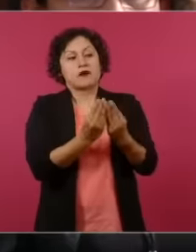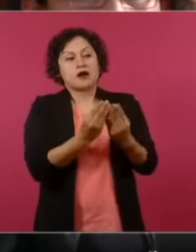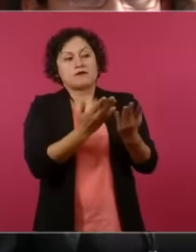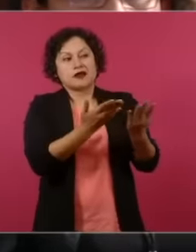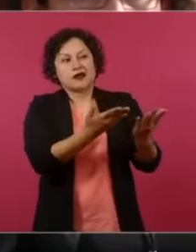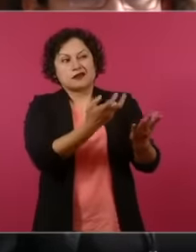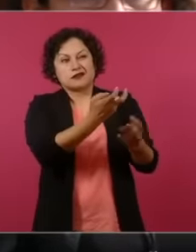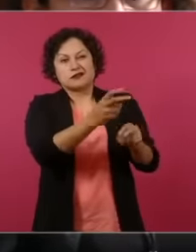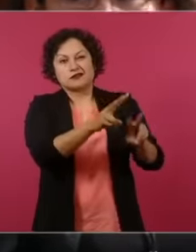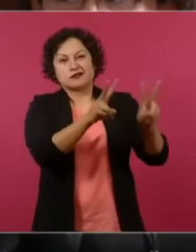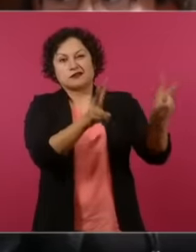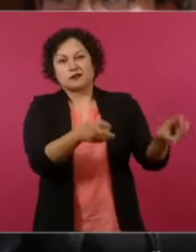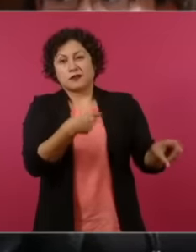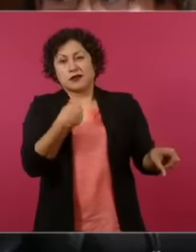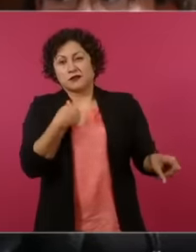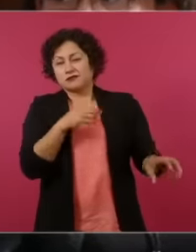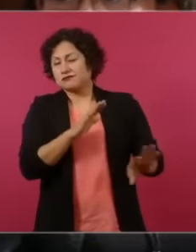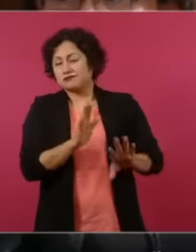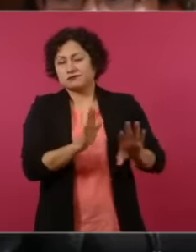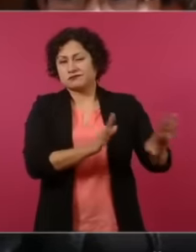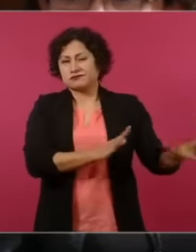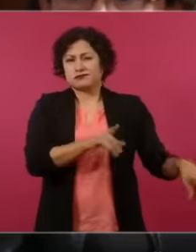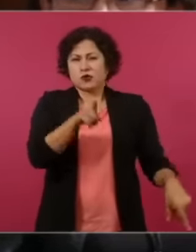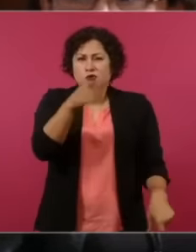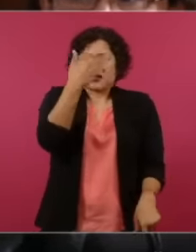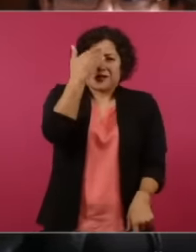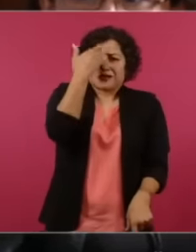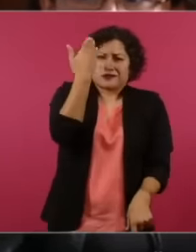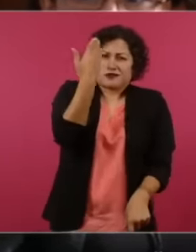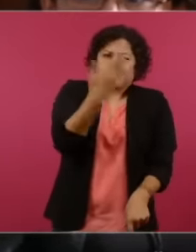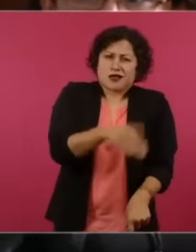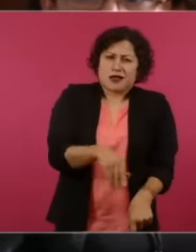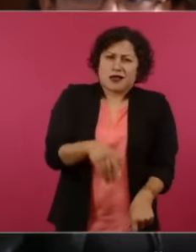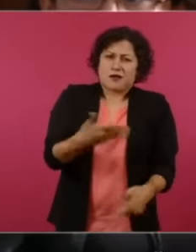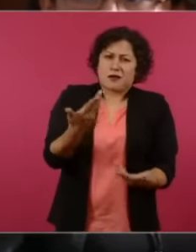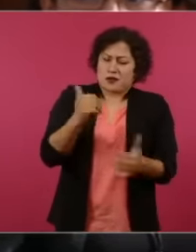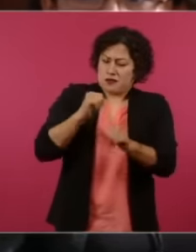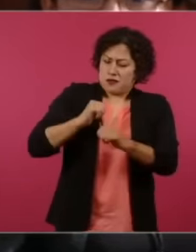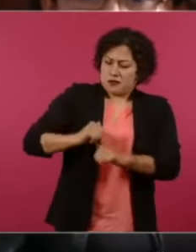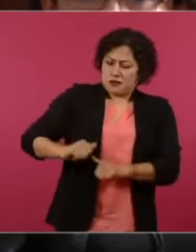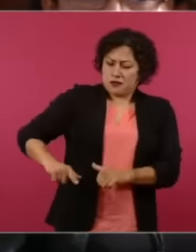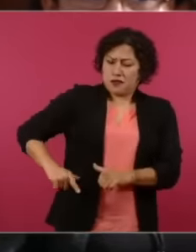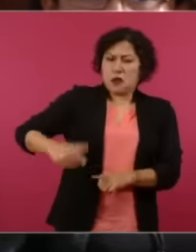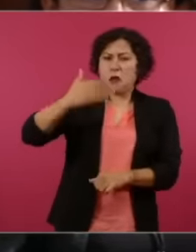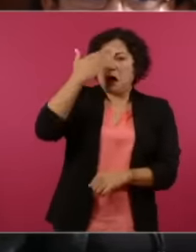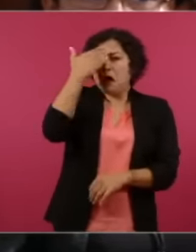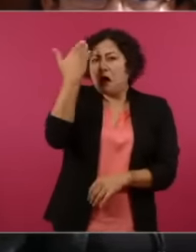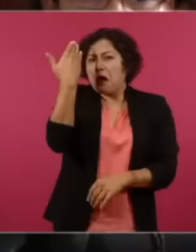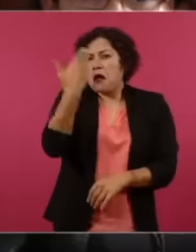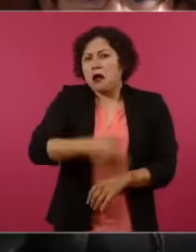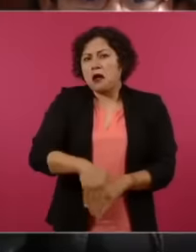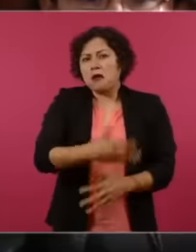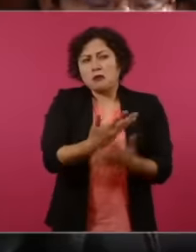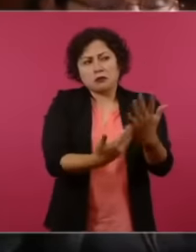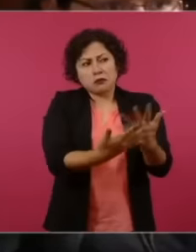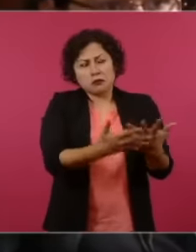know it, the authority knows it, the government knows it, it doesn't do anything, look at Chiapas, look at